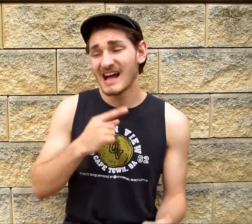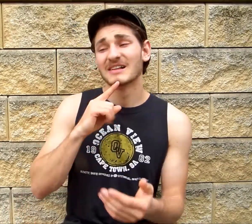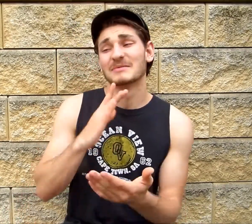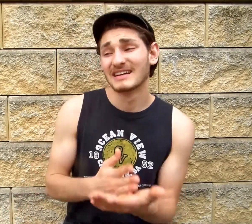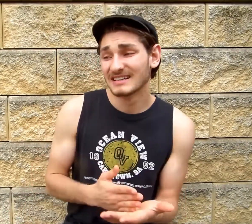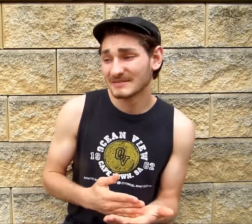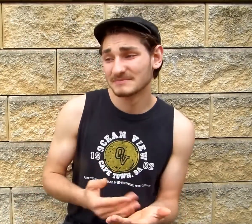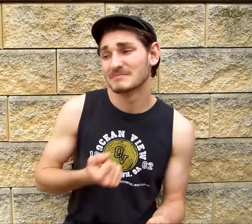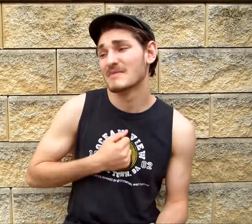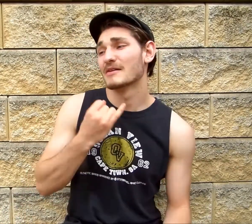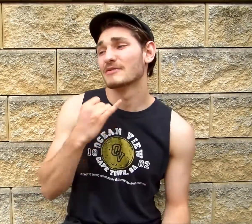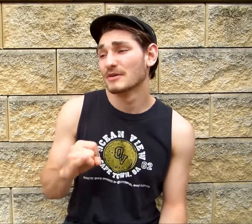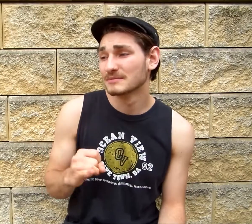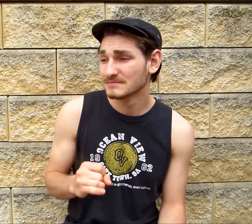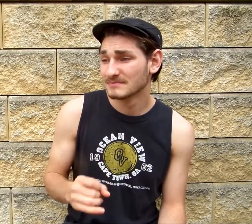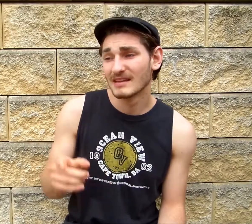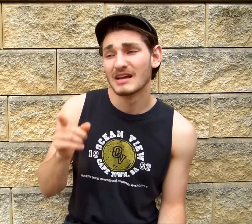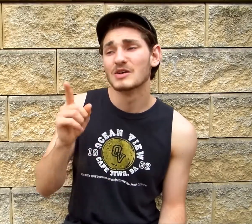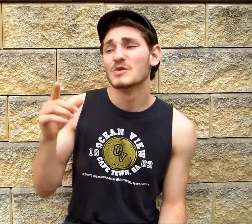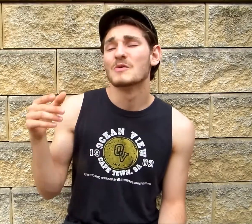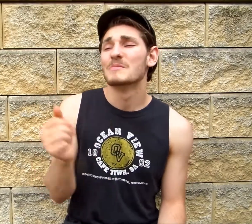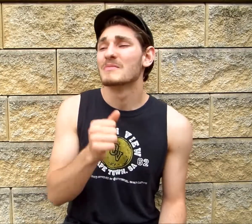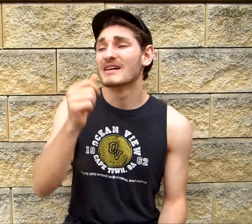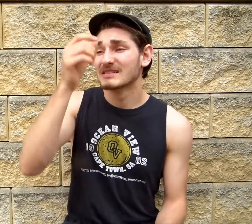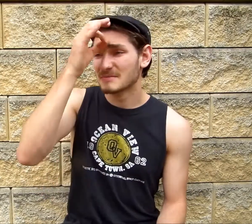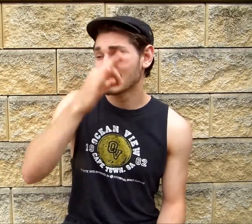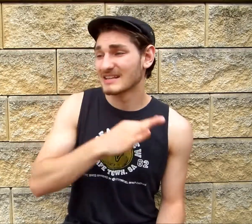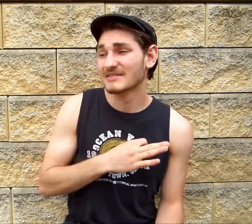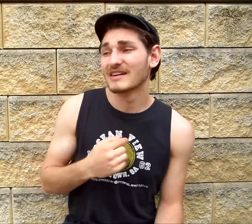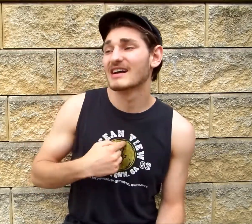I'll admit, it's my fault, but you gotta believe me